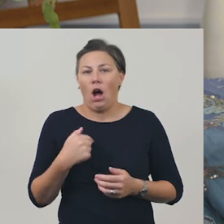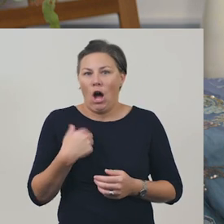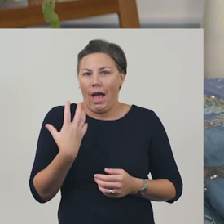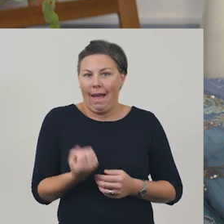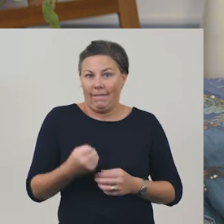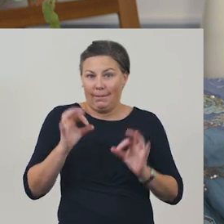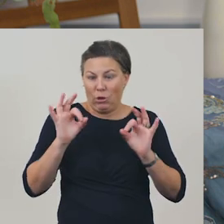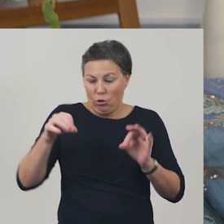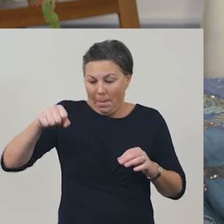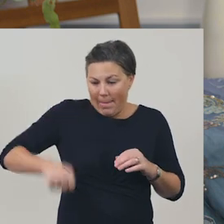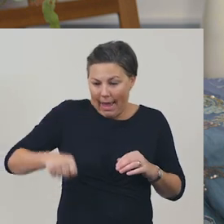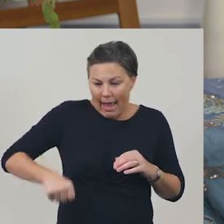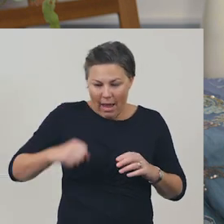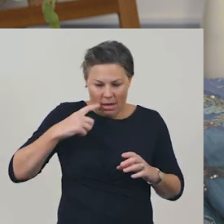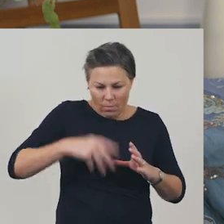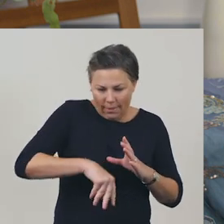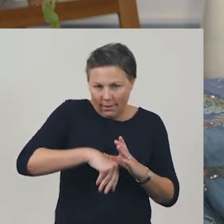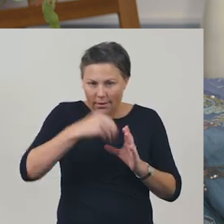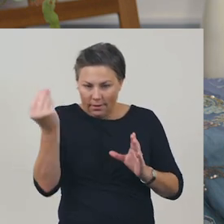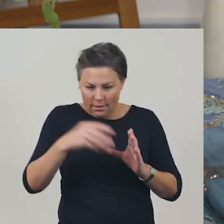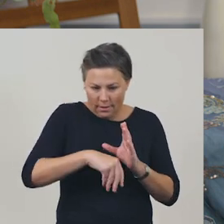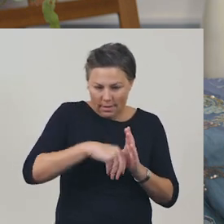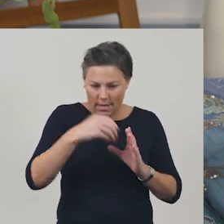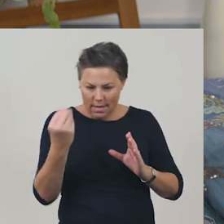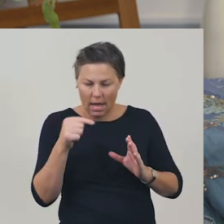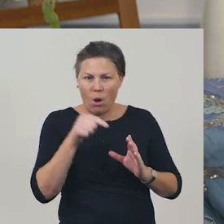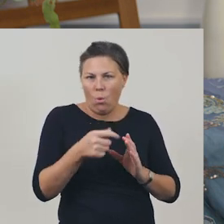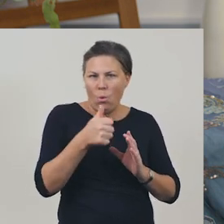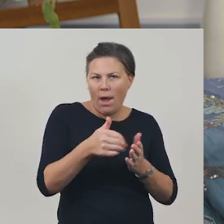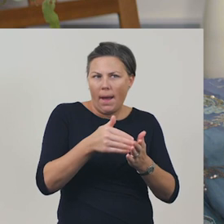to help us understand what a clever poet does.